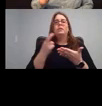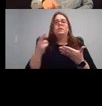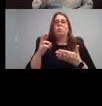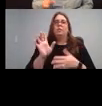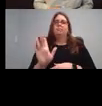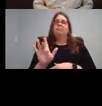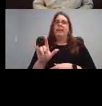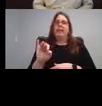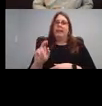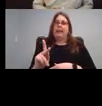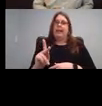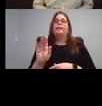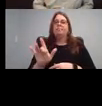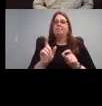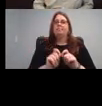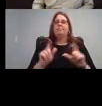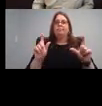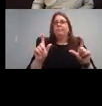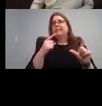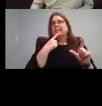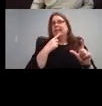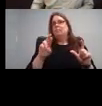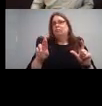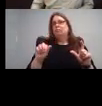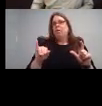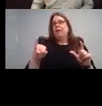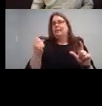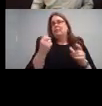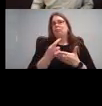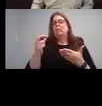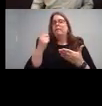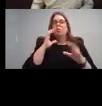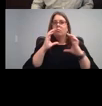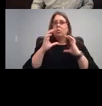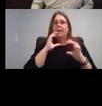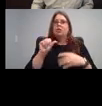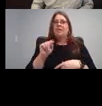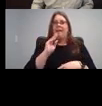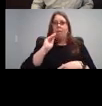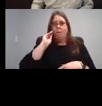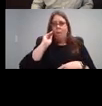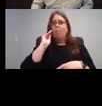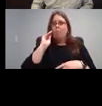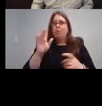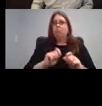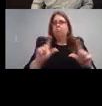just click on Razi's Resources for communication at home and it'll take you right there. If you want to click